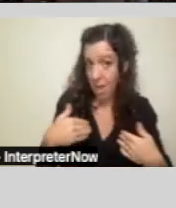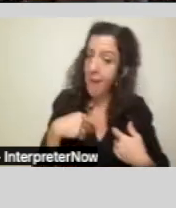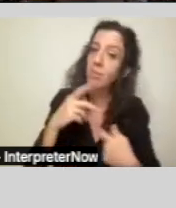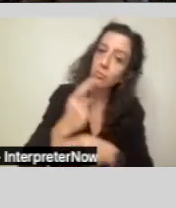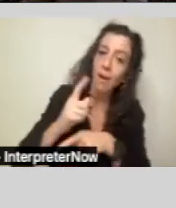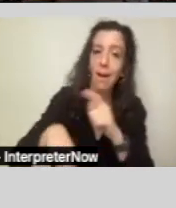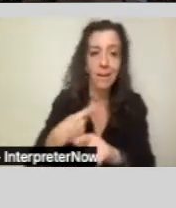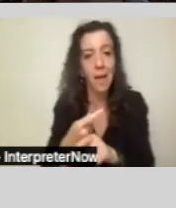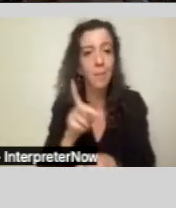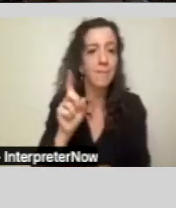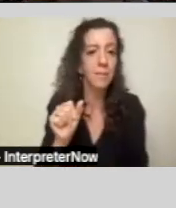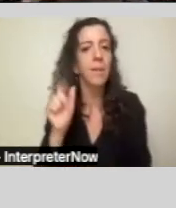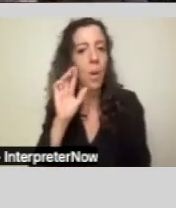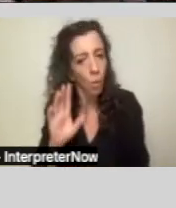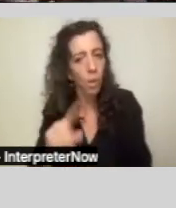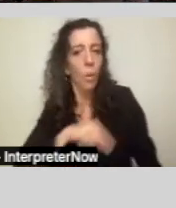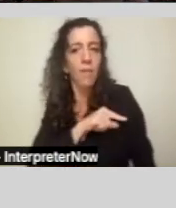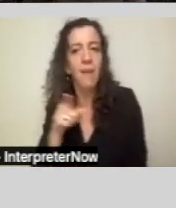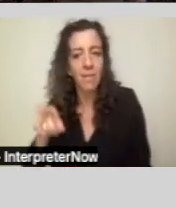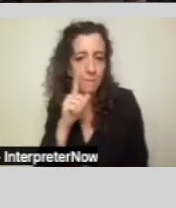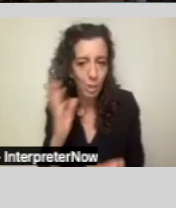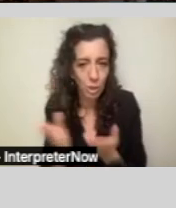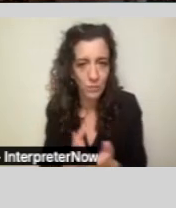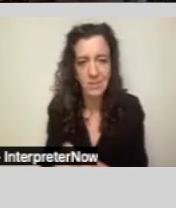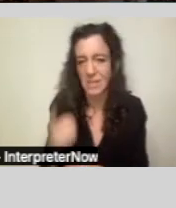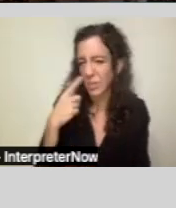And we'll get into that in the next couple of slides.